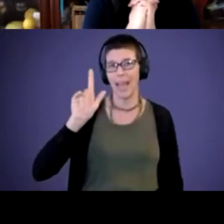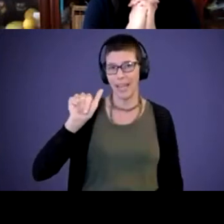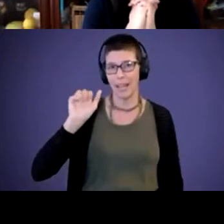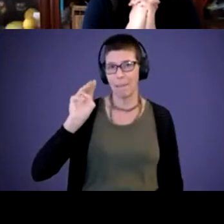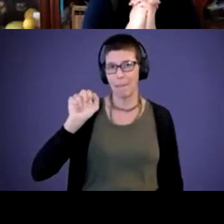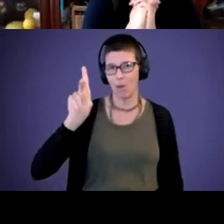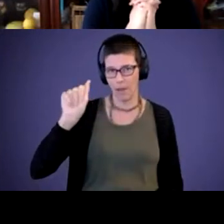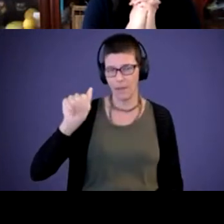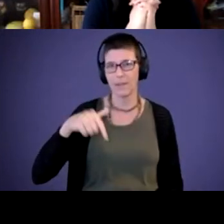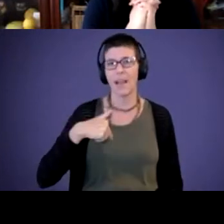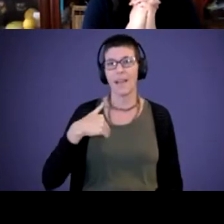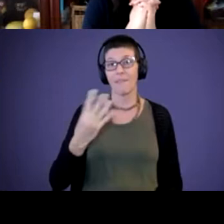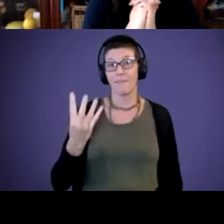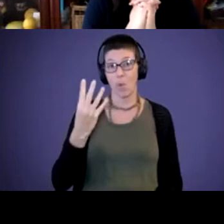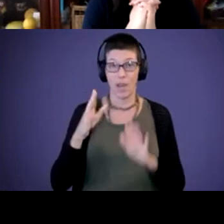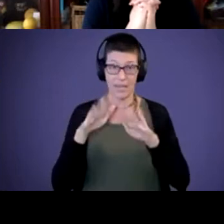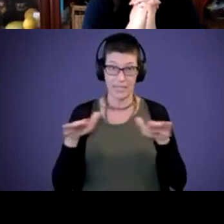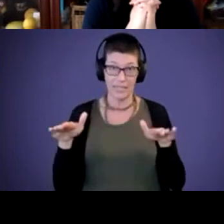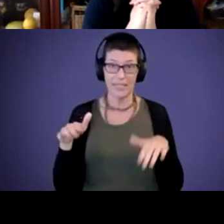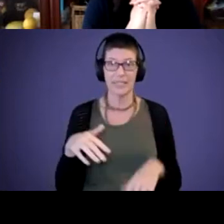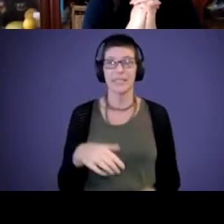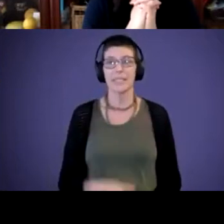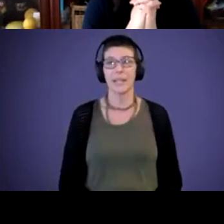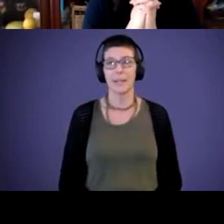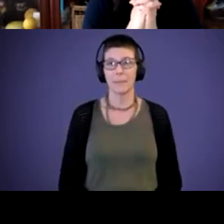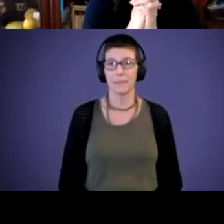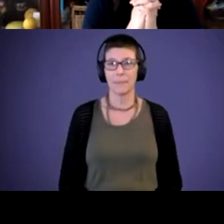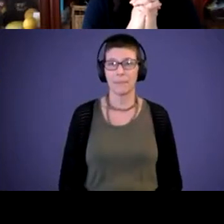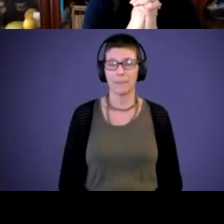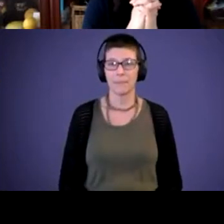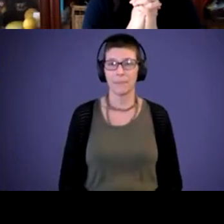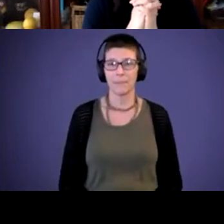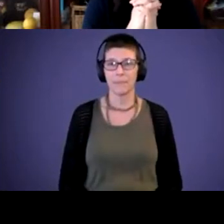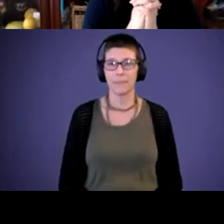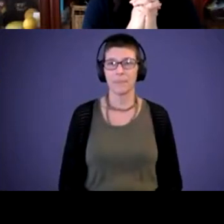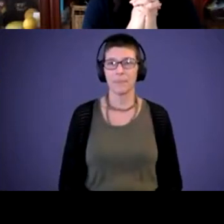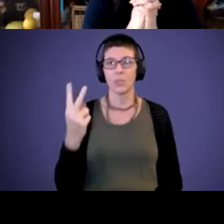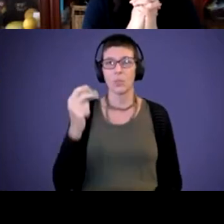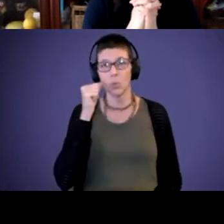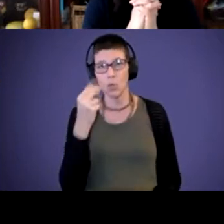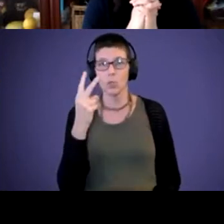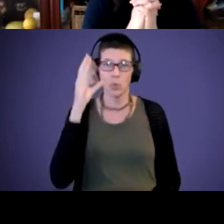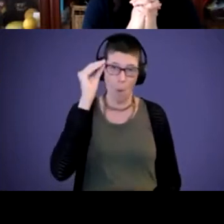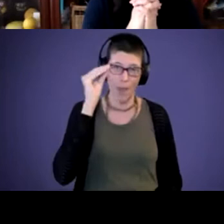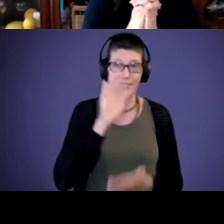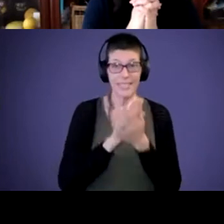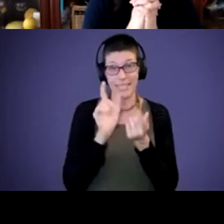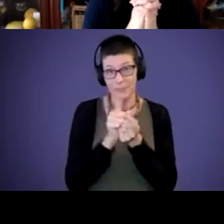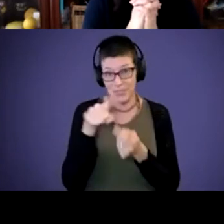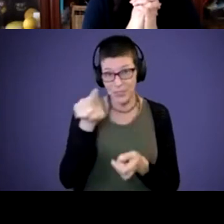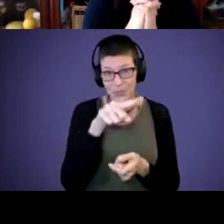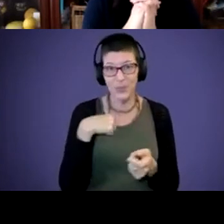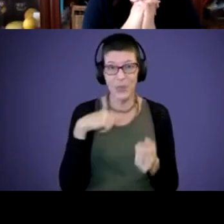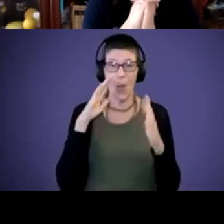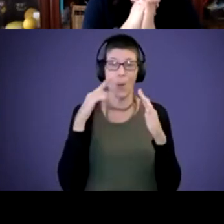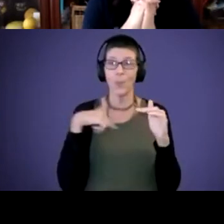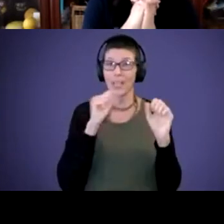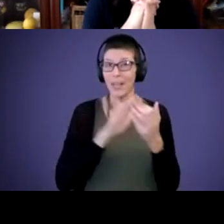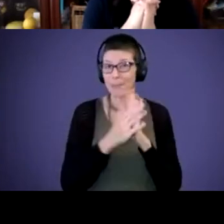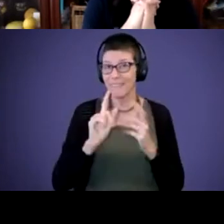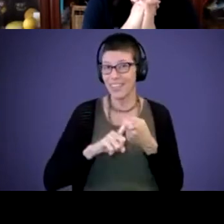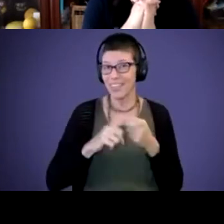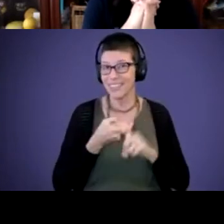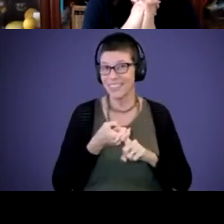I have four kids. Two girls, two boys. Nice to meet you guys. I hope we can be friends. I, yeah.